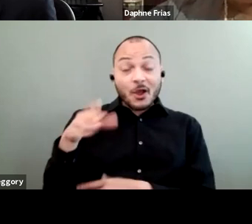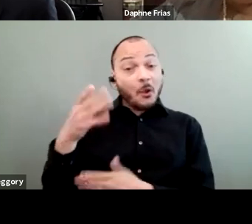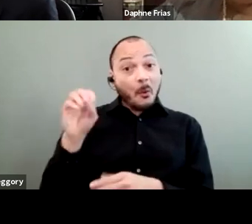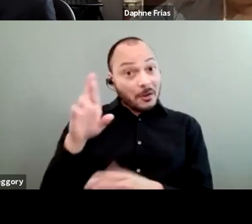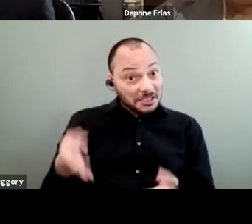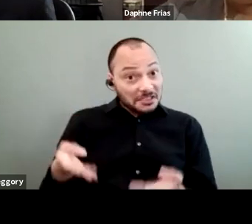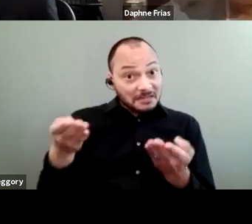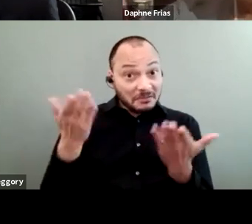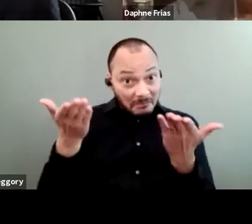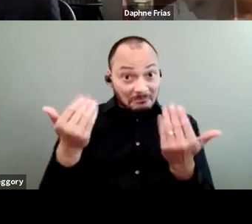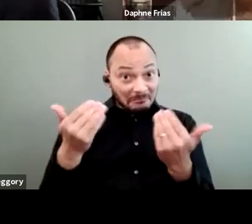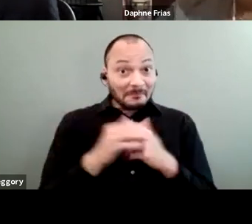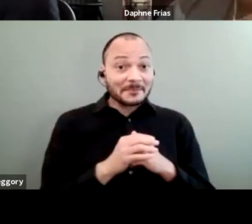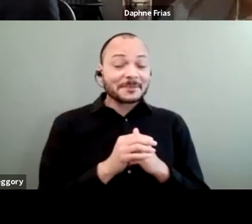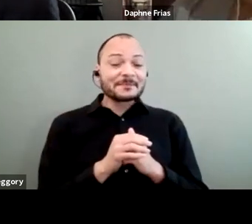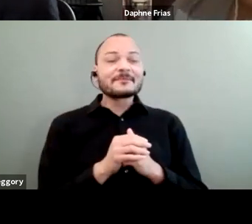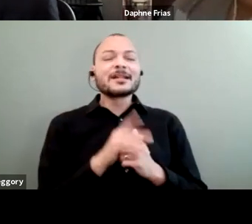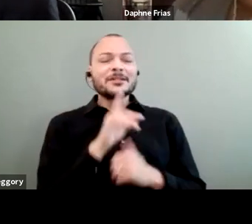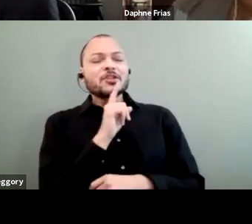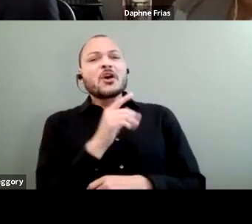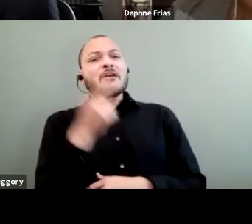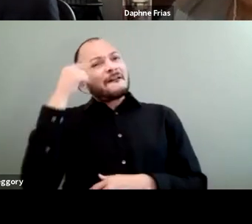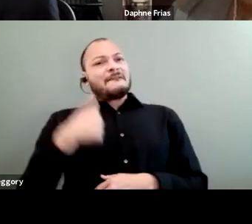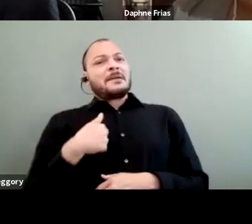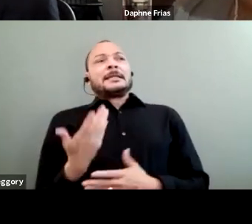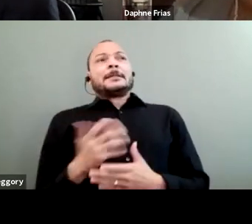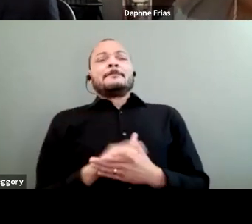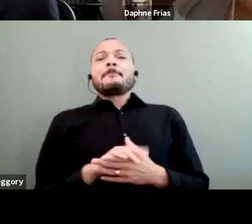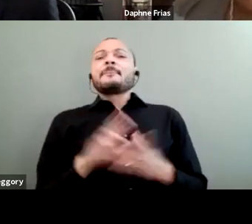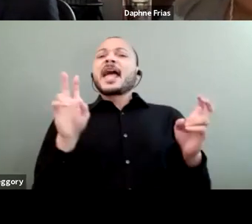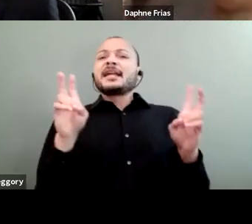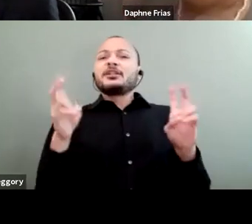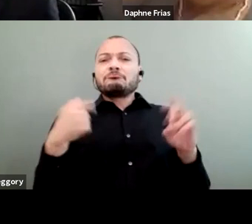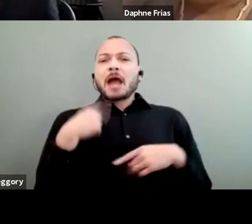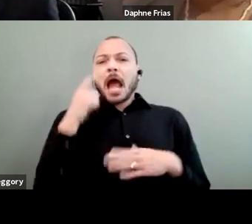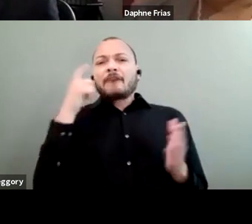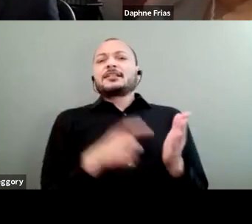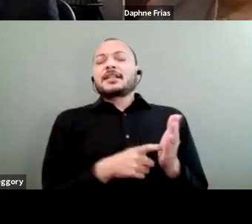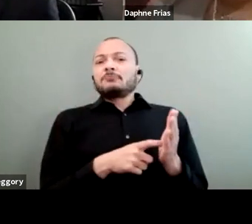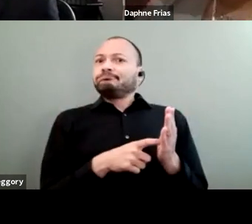Sure. So, for me, an issue that I've seen increasingly is that